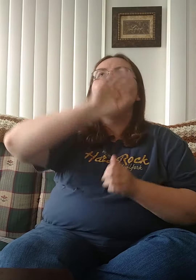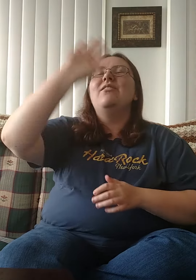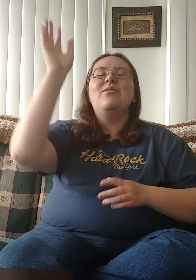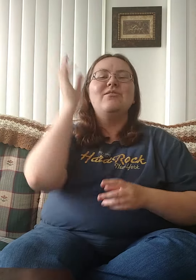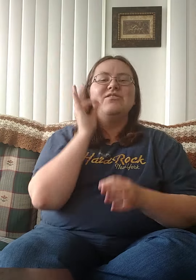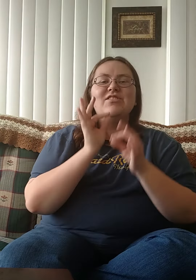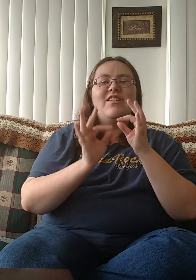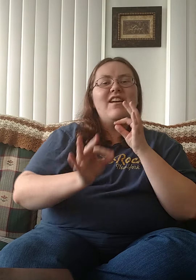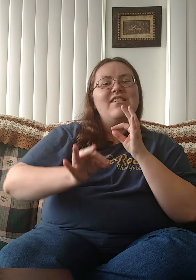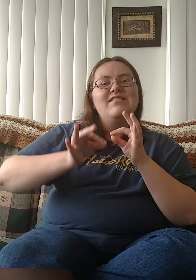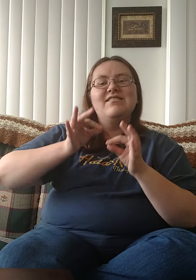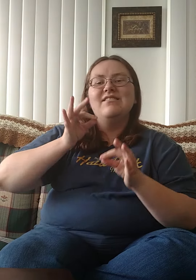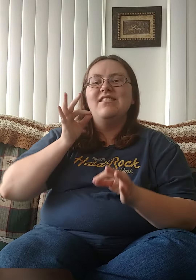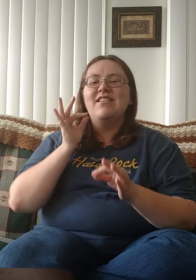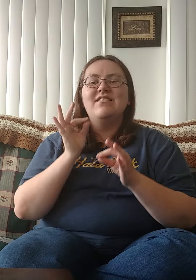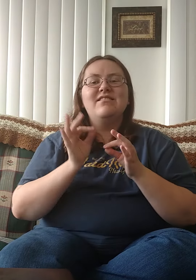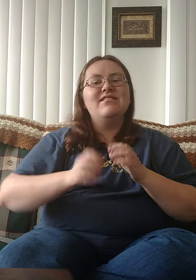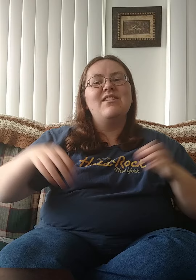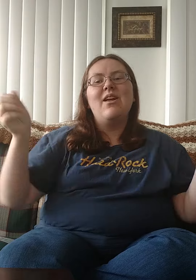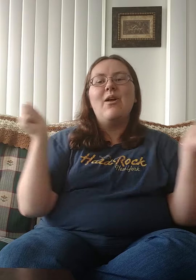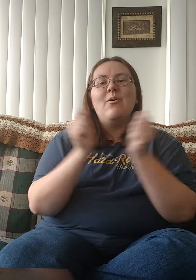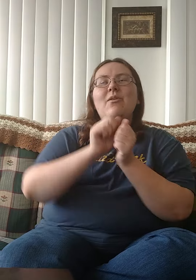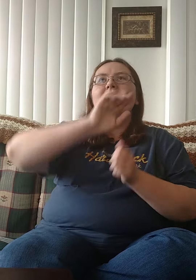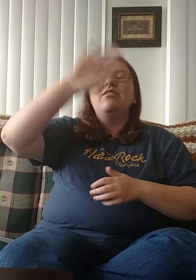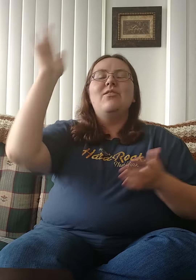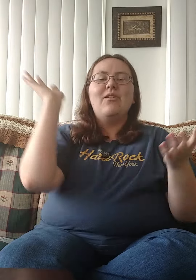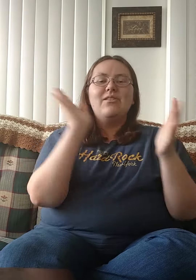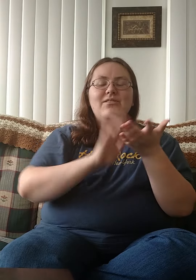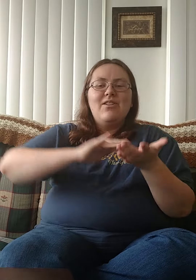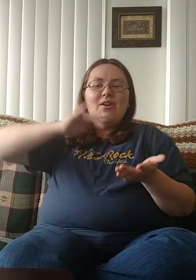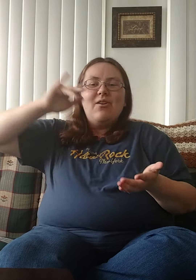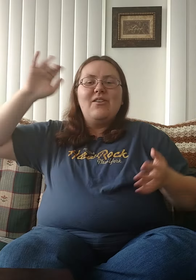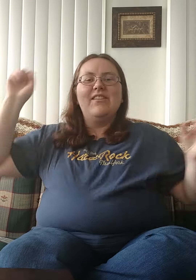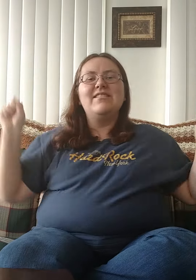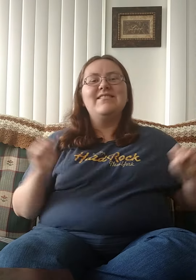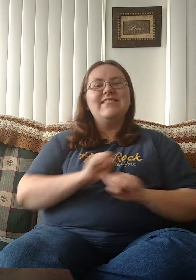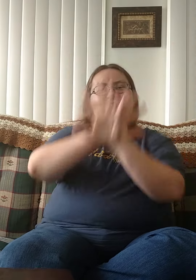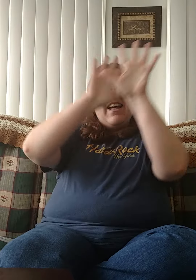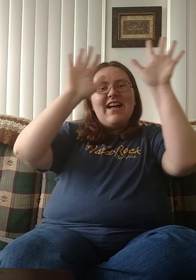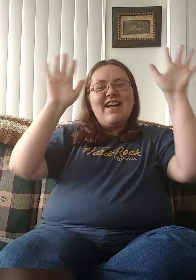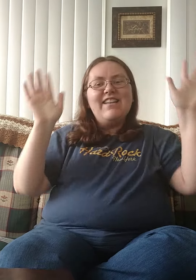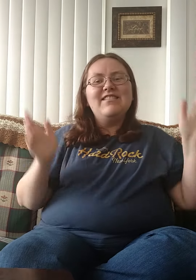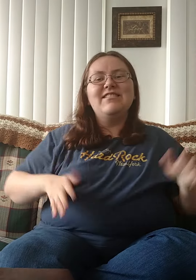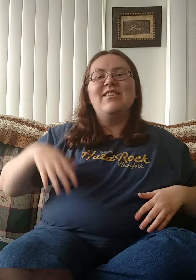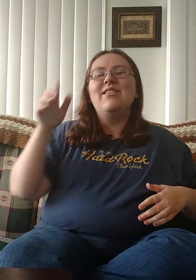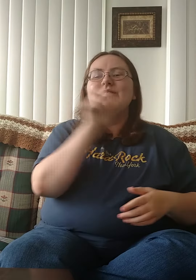With your justice With your glorious light